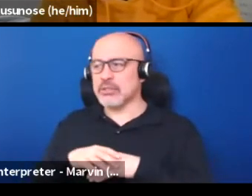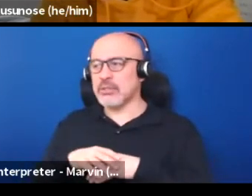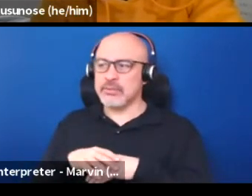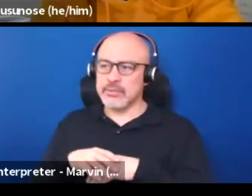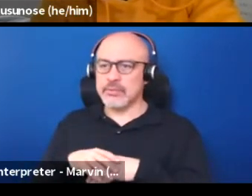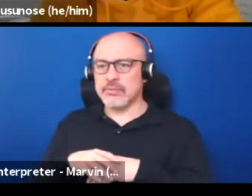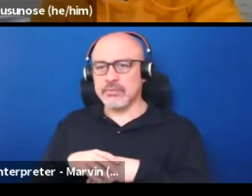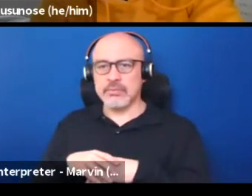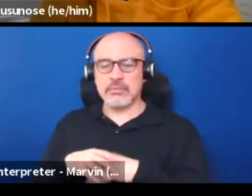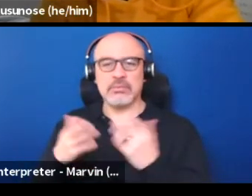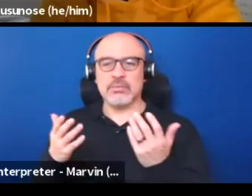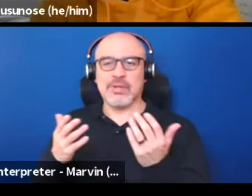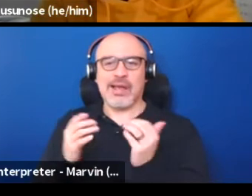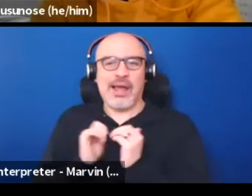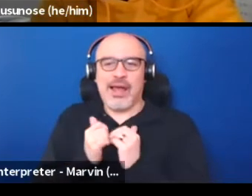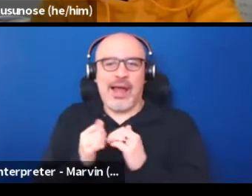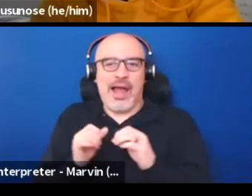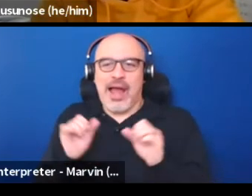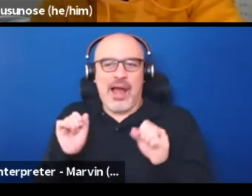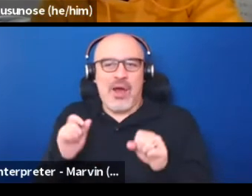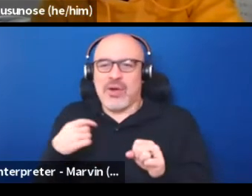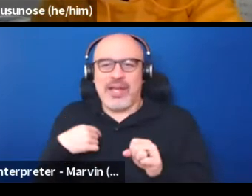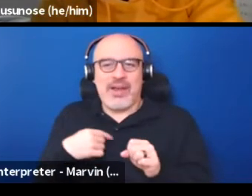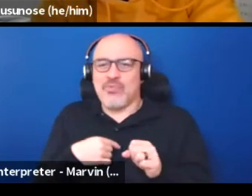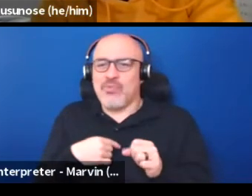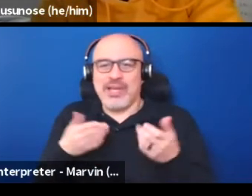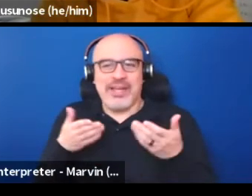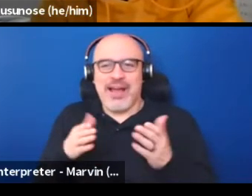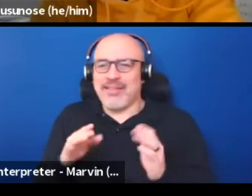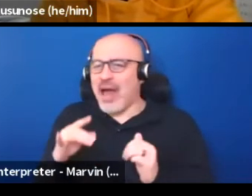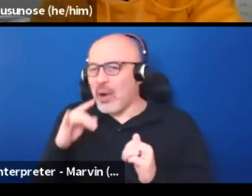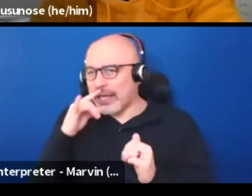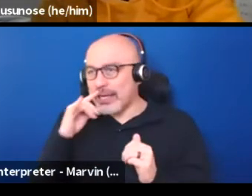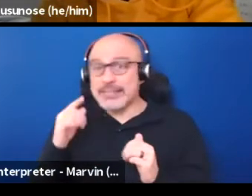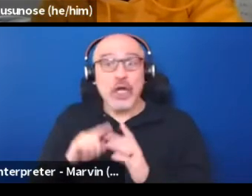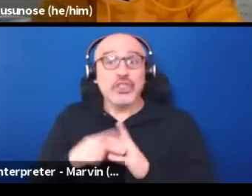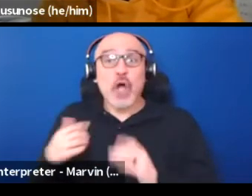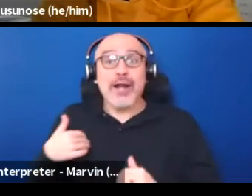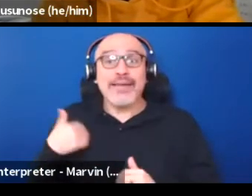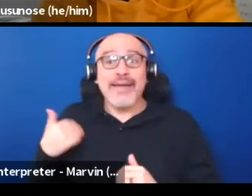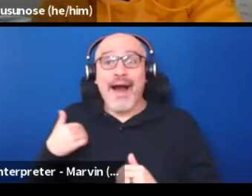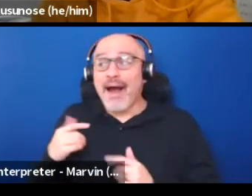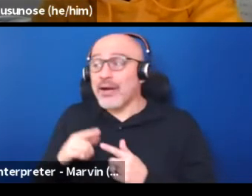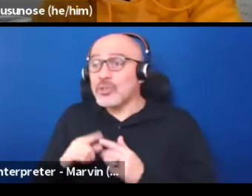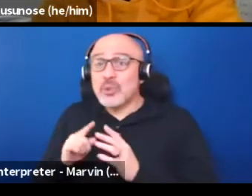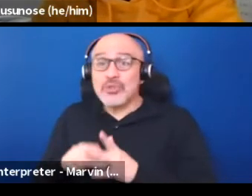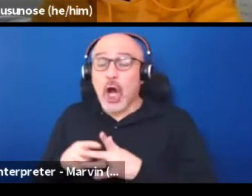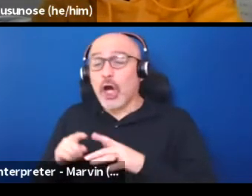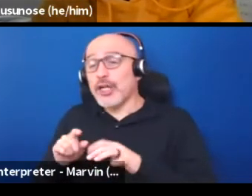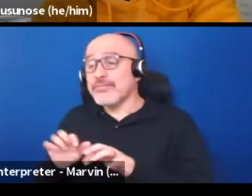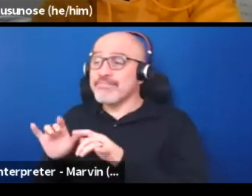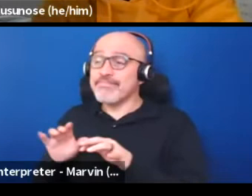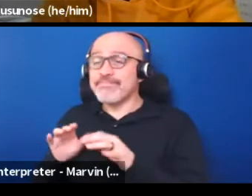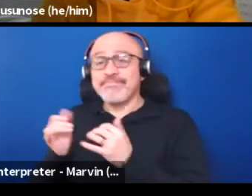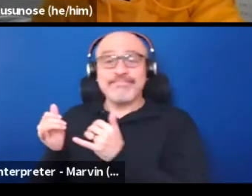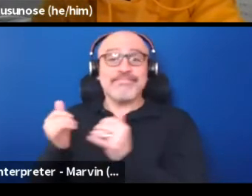but it's like, how can we let little kids starting very young just start expressing themselves. Anyway.